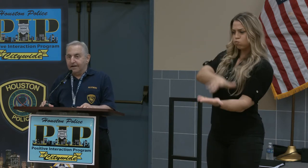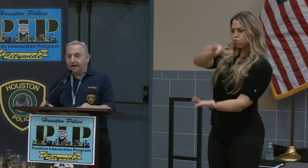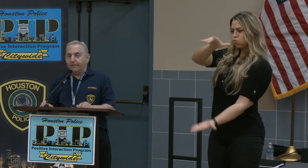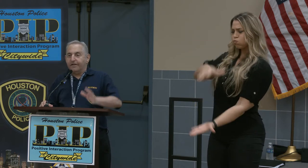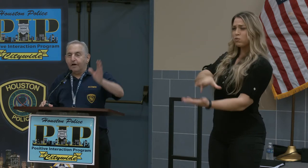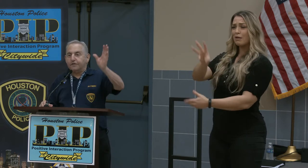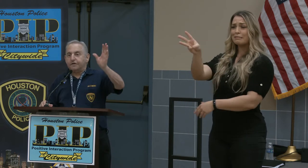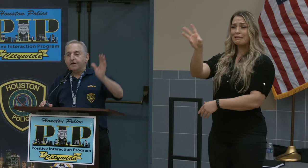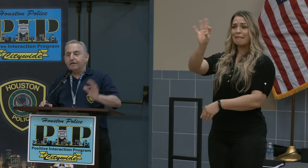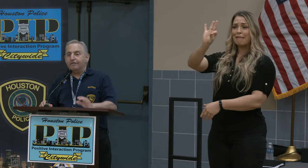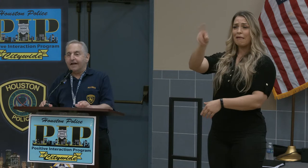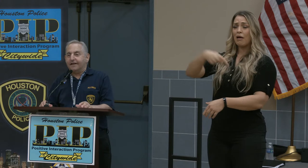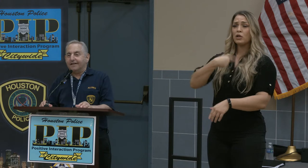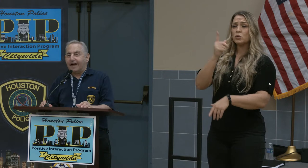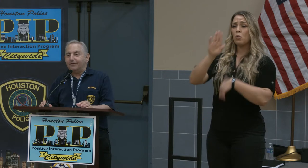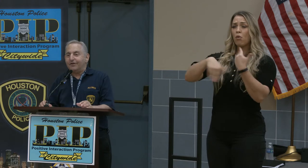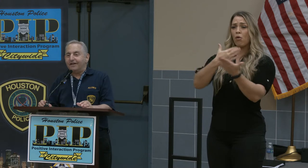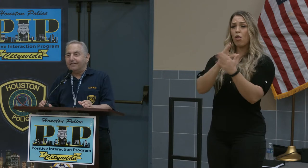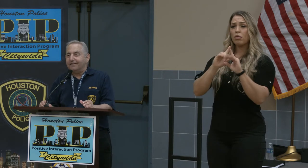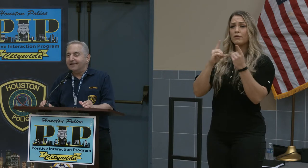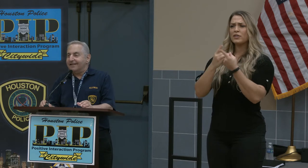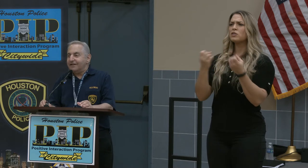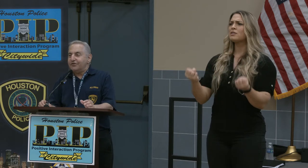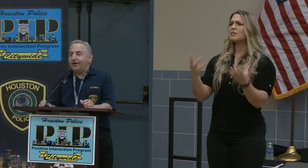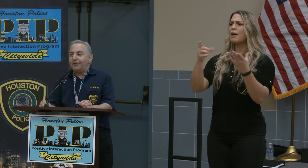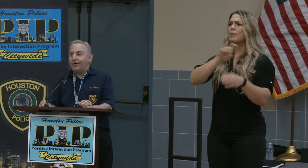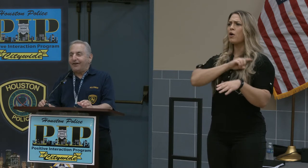How many of the officers here have had the opportunity to enjoy the water?